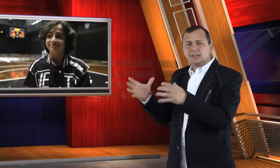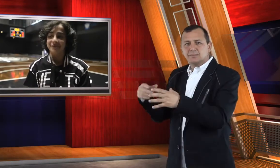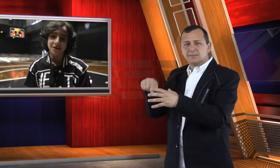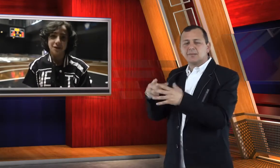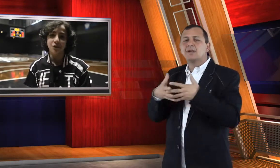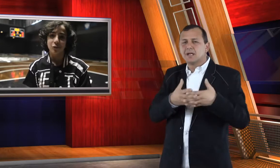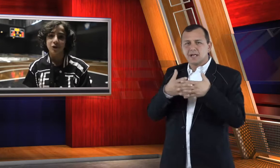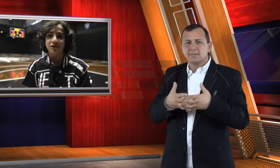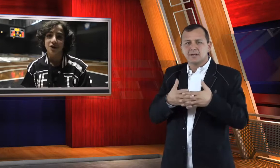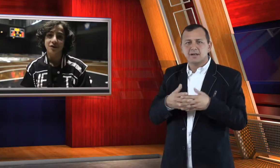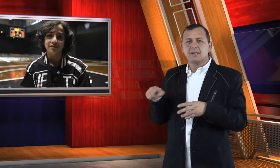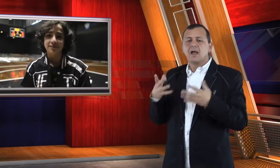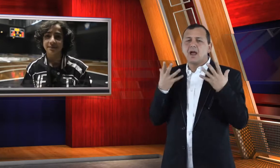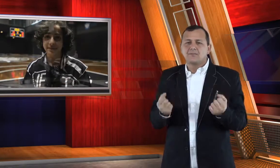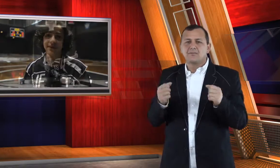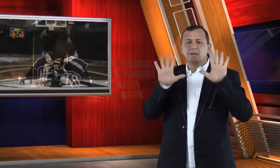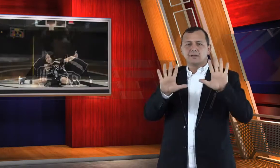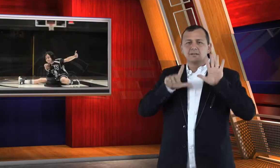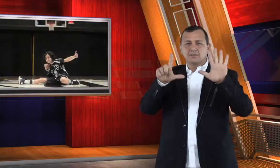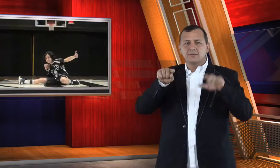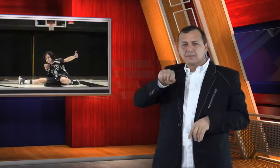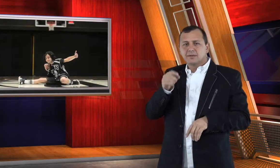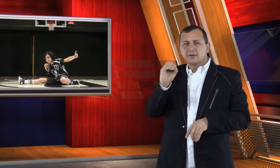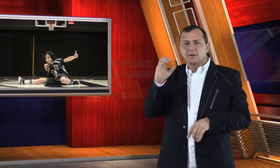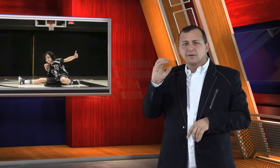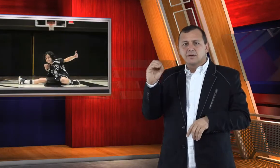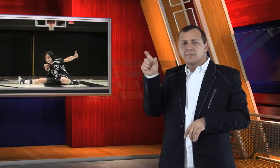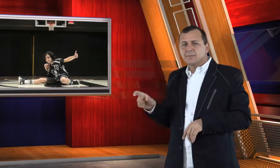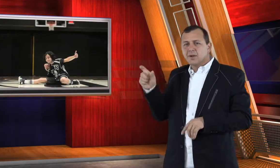team in the USA, with at least 17,000